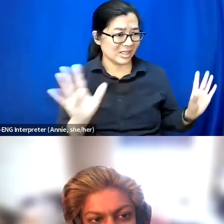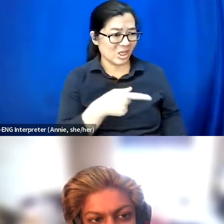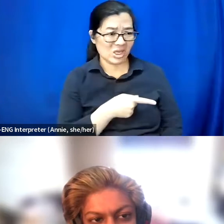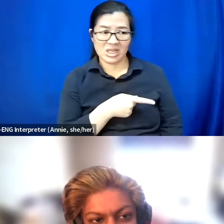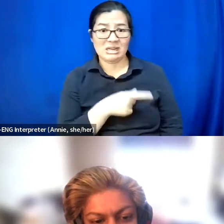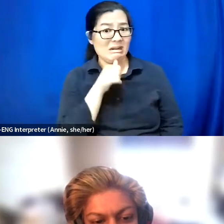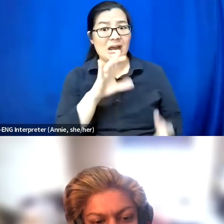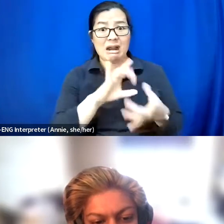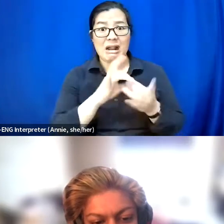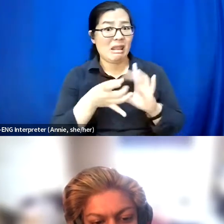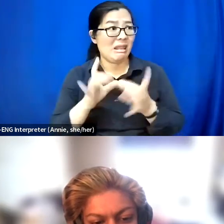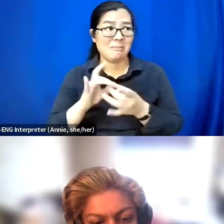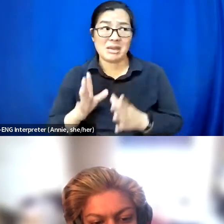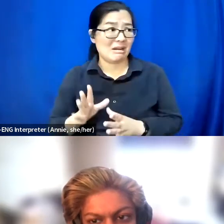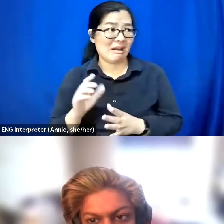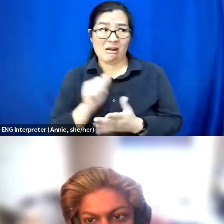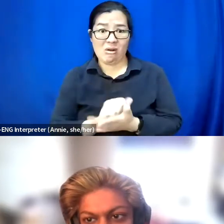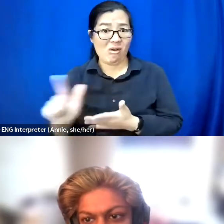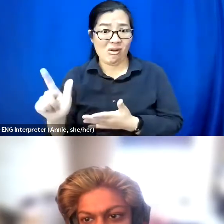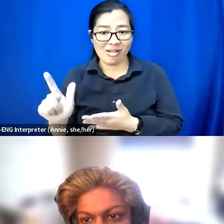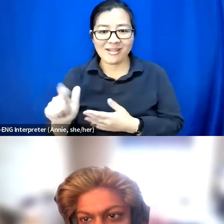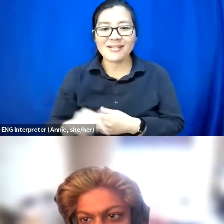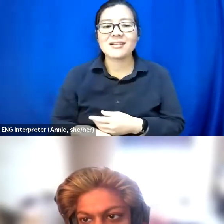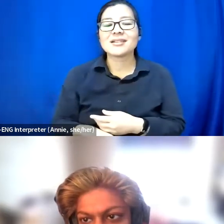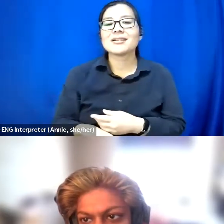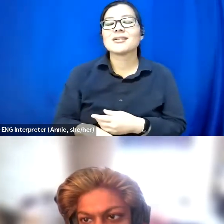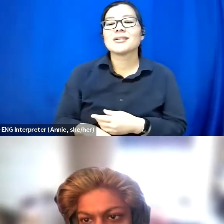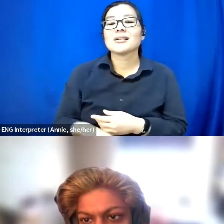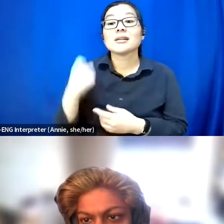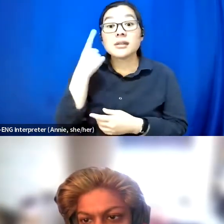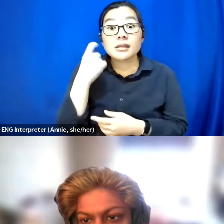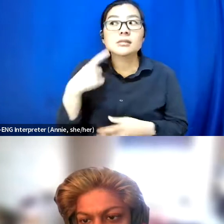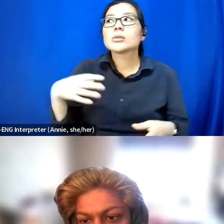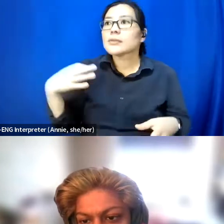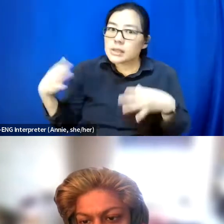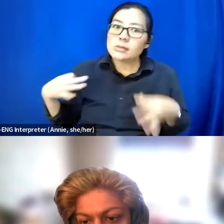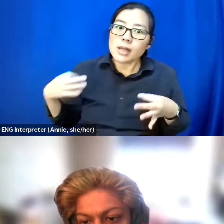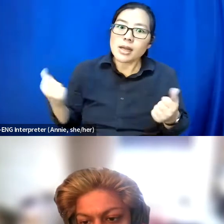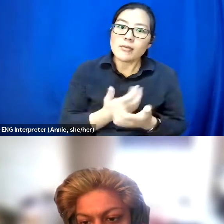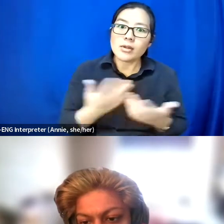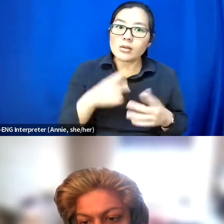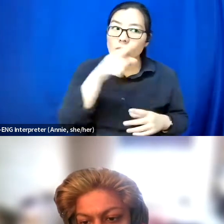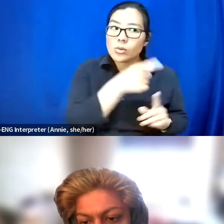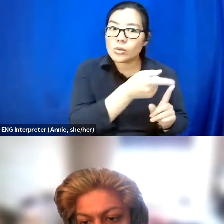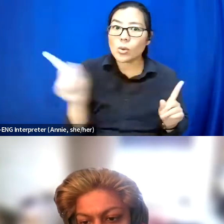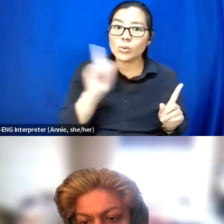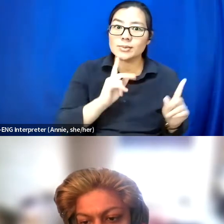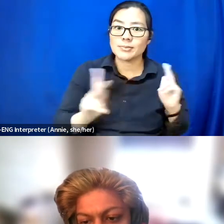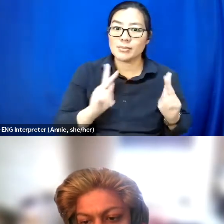In how like because we have -- this is the thing we have to explain everything. We have to be like no, these people are disabled and they're also athletes.